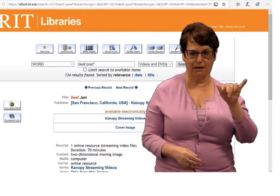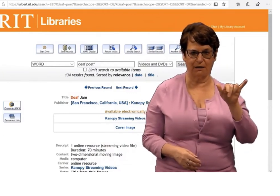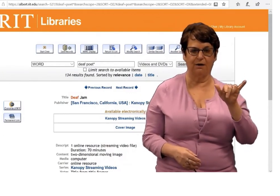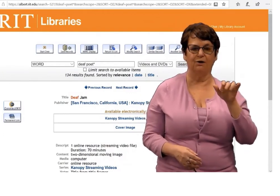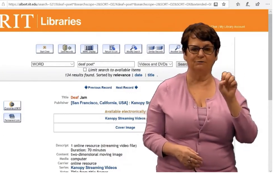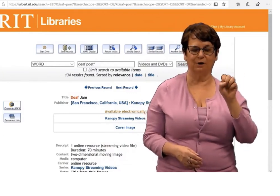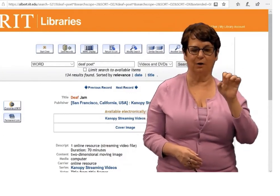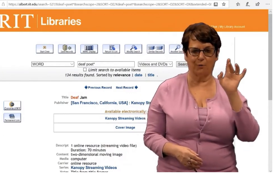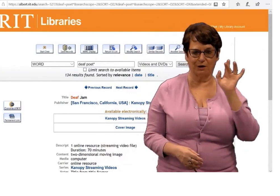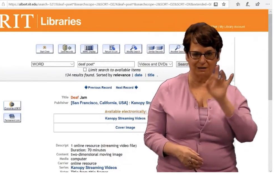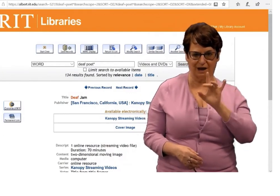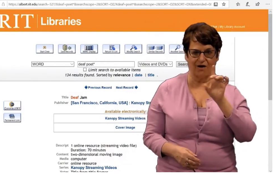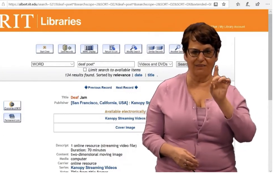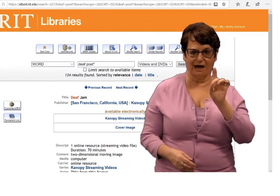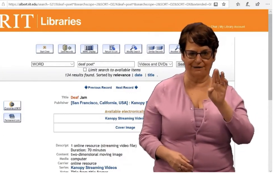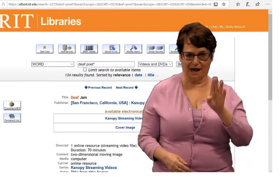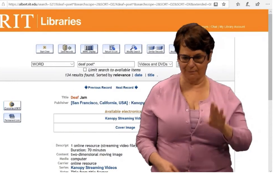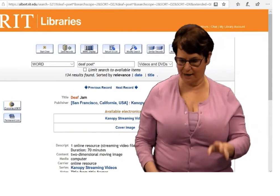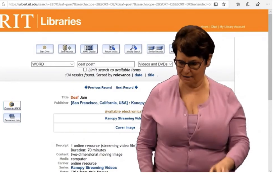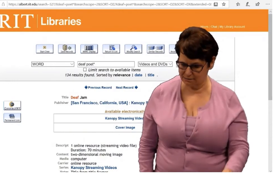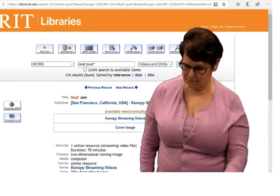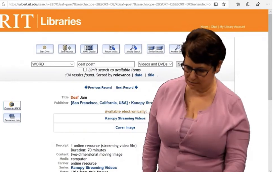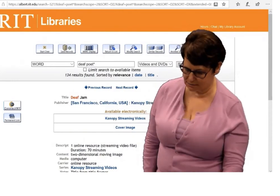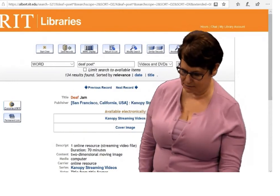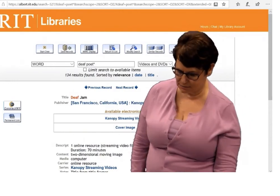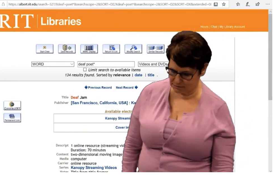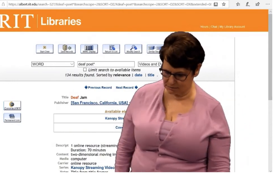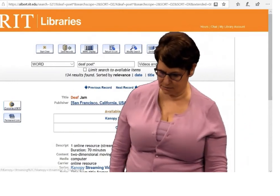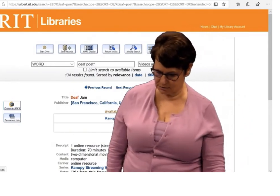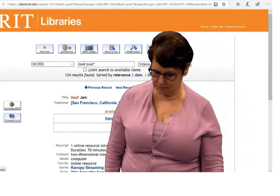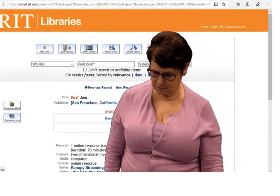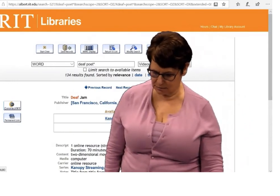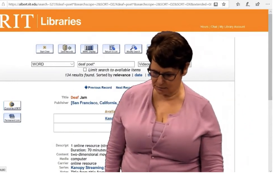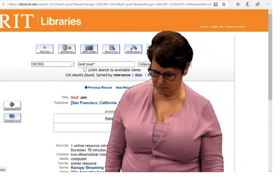Kanopy, so I will click on the database link.